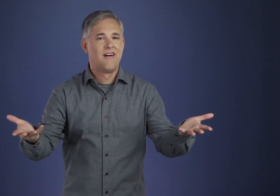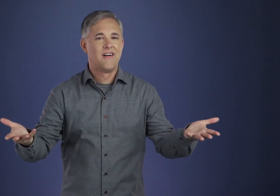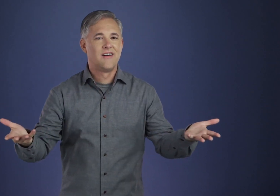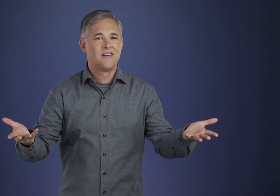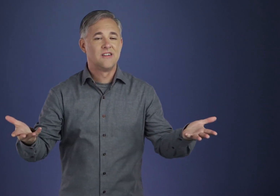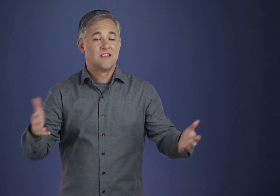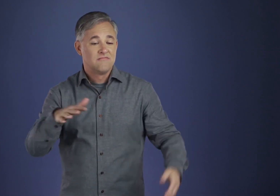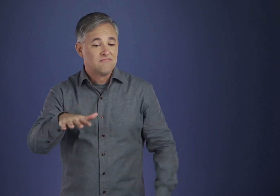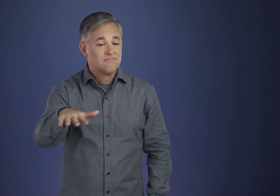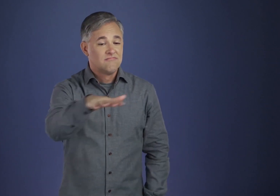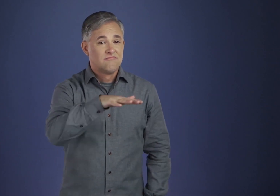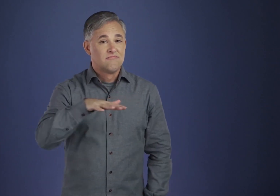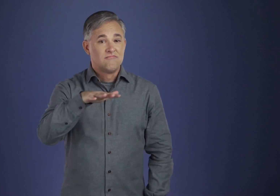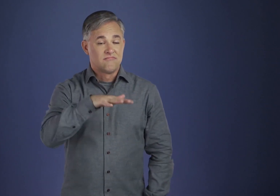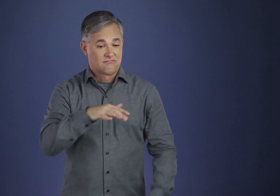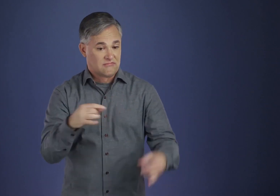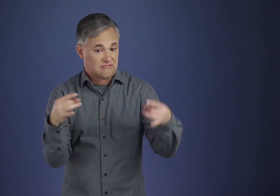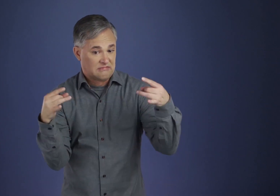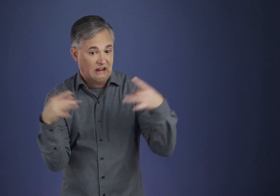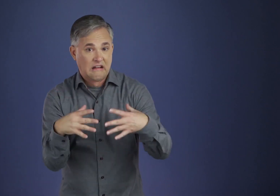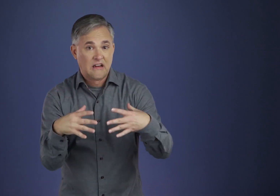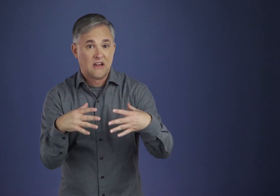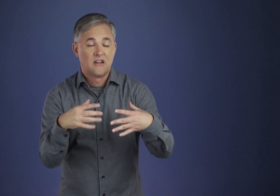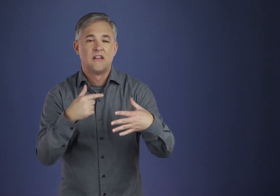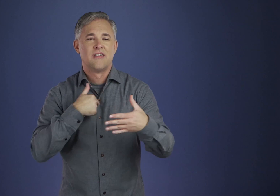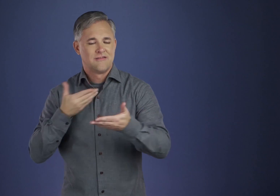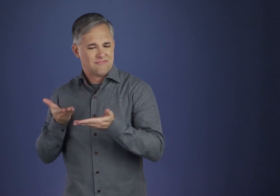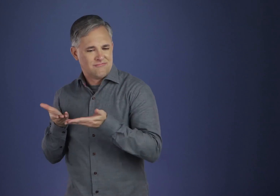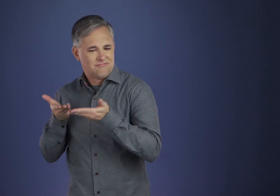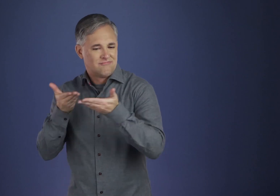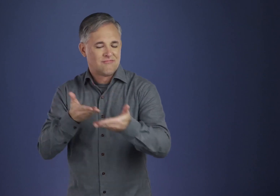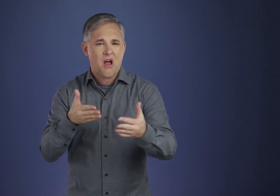that where there is hatred, I may bring love —